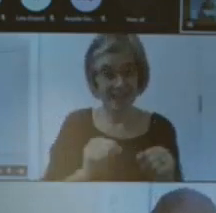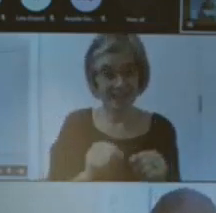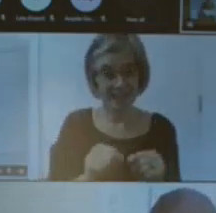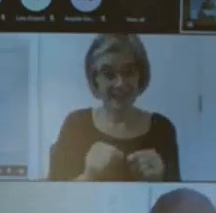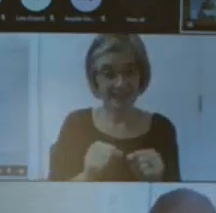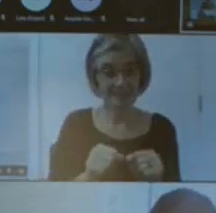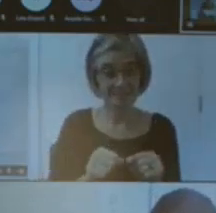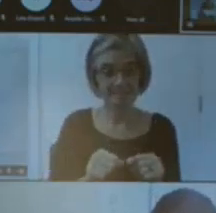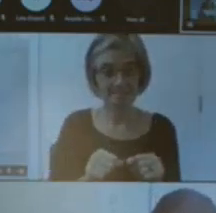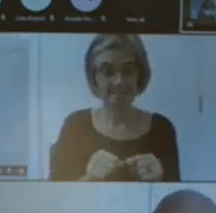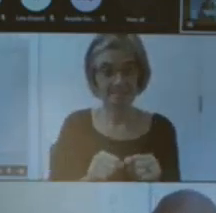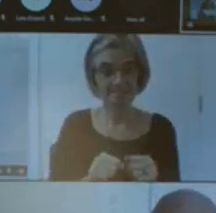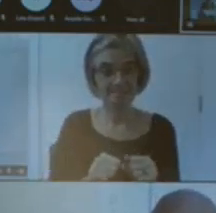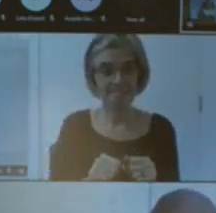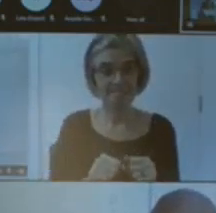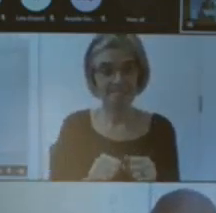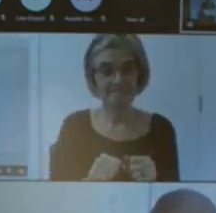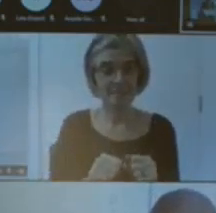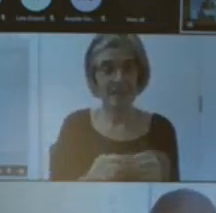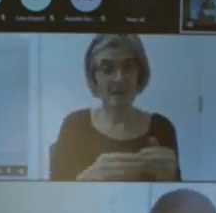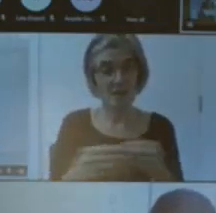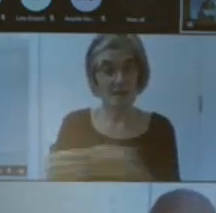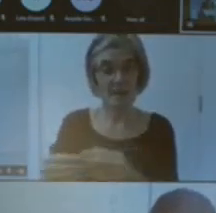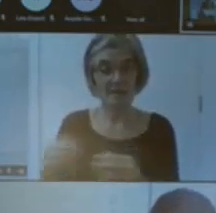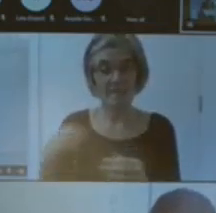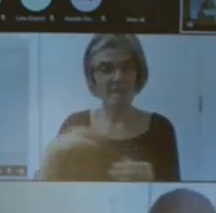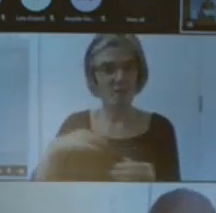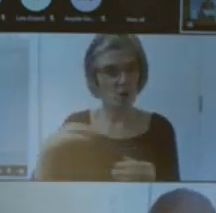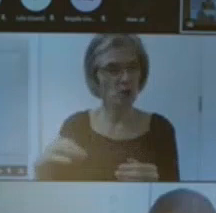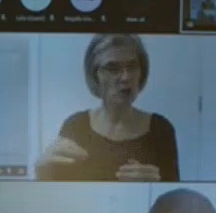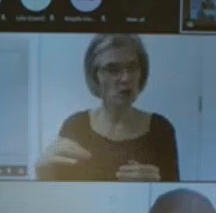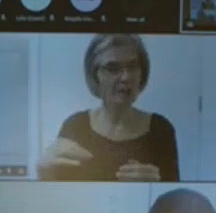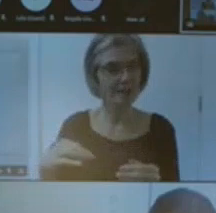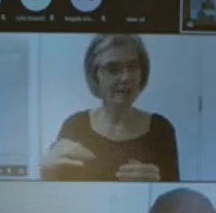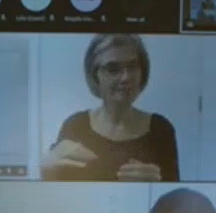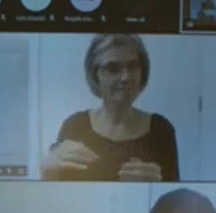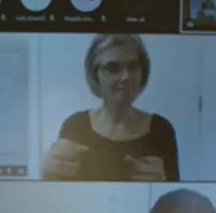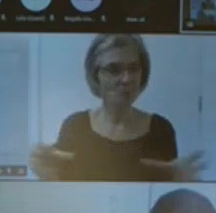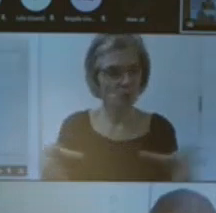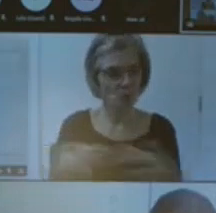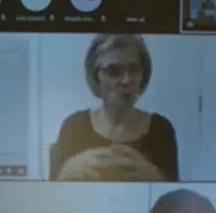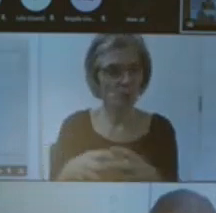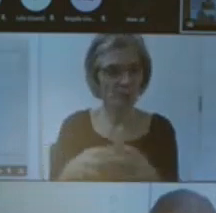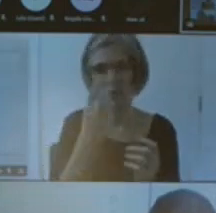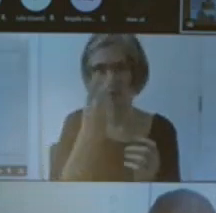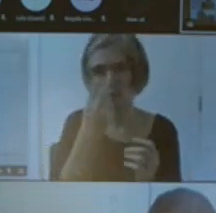voluntary group mainly elderly people you know they just it my mobile phones you know it's but